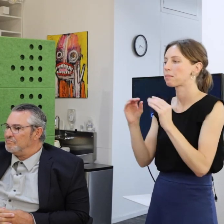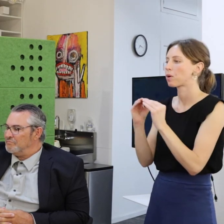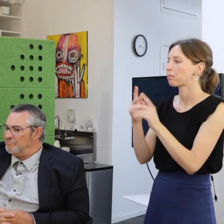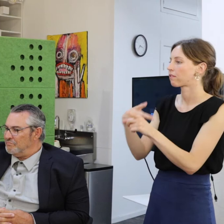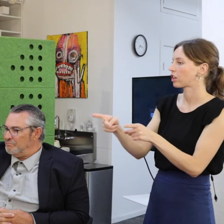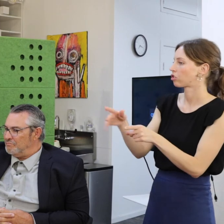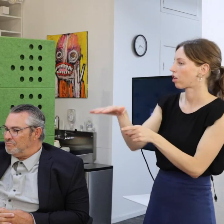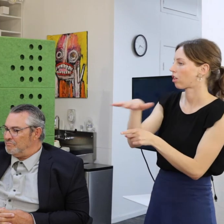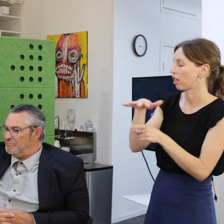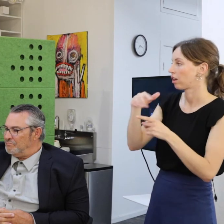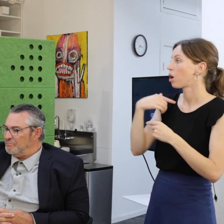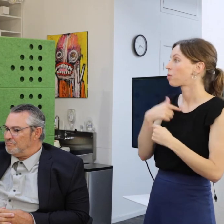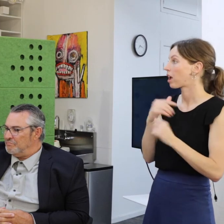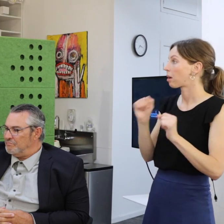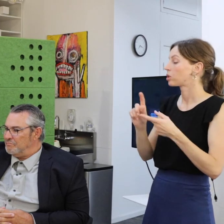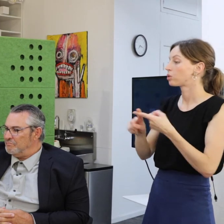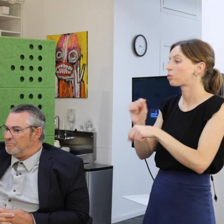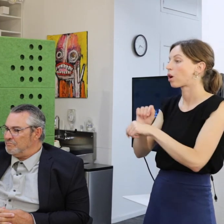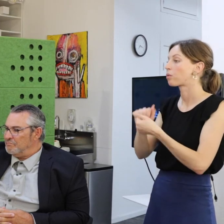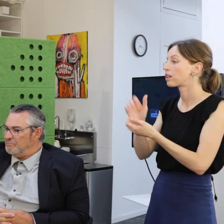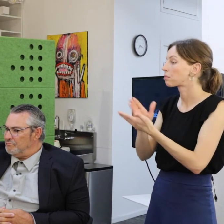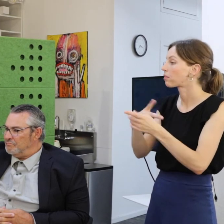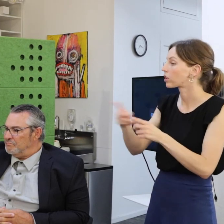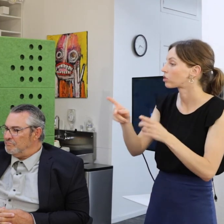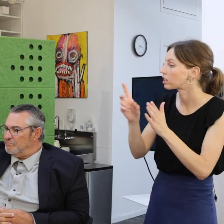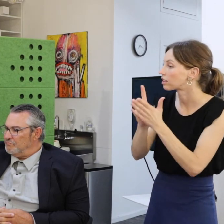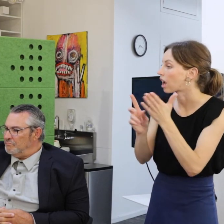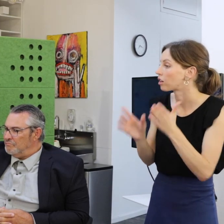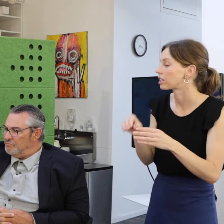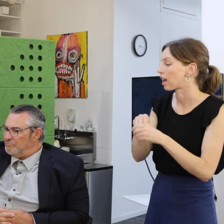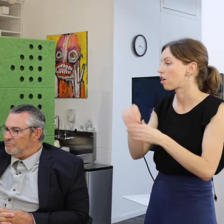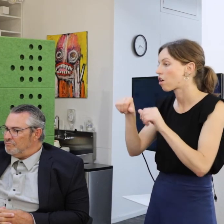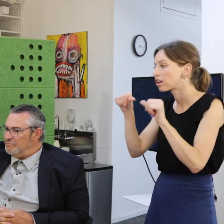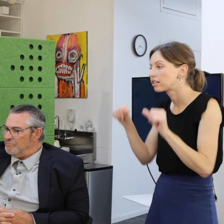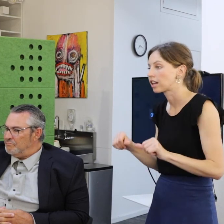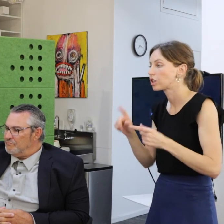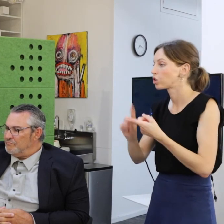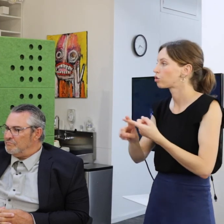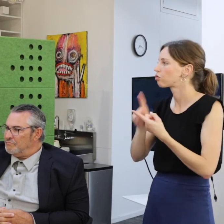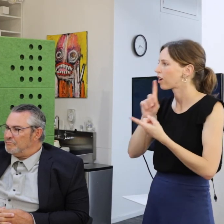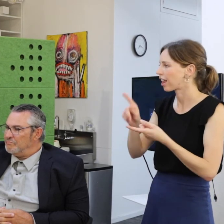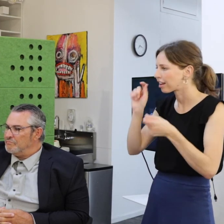We actually are able to work with professional designers, and architects to reimagine the space.